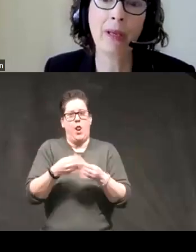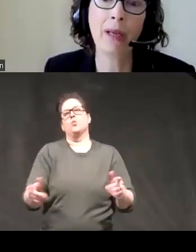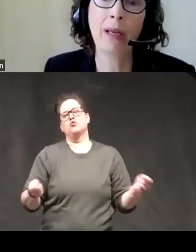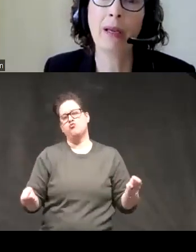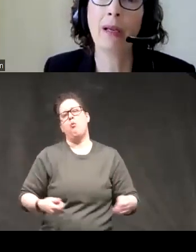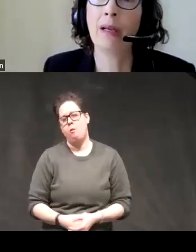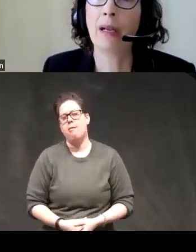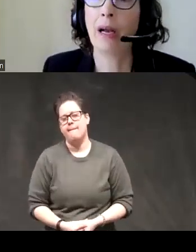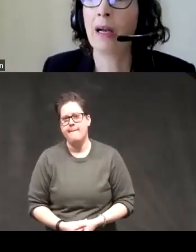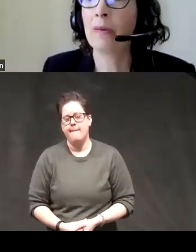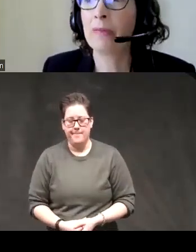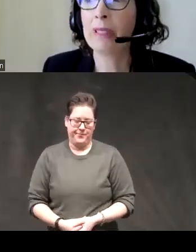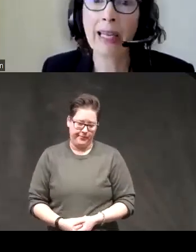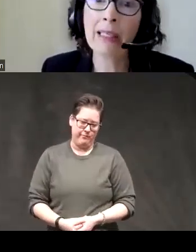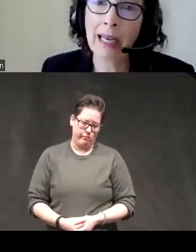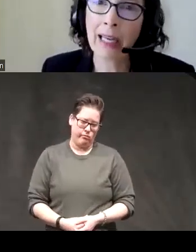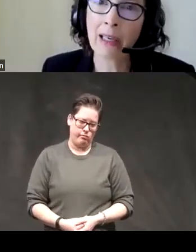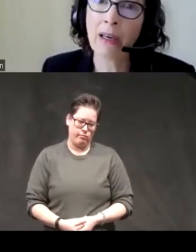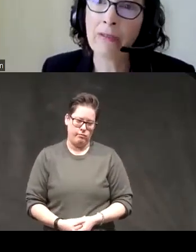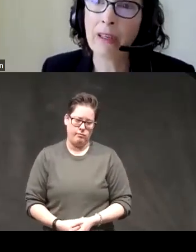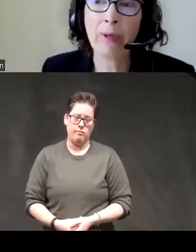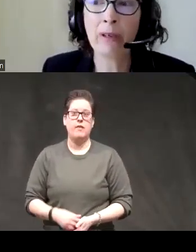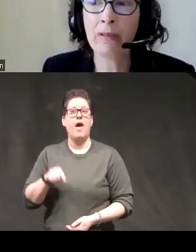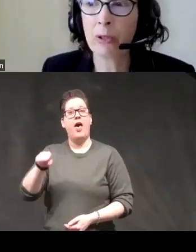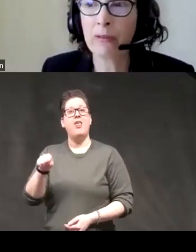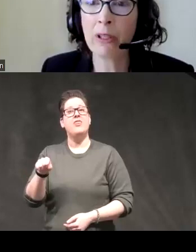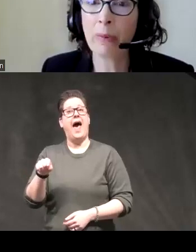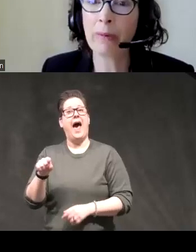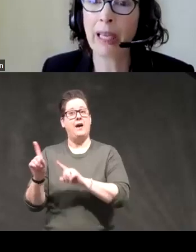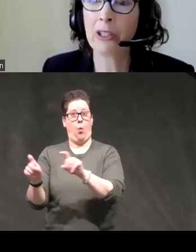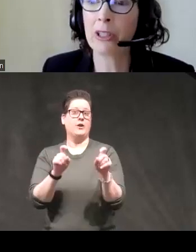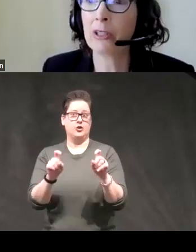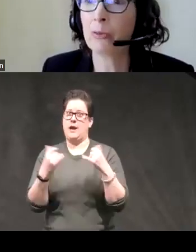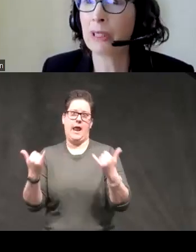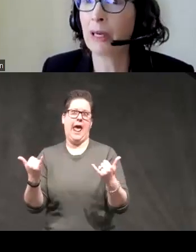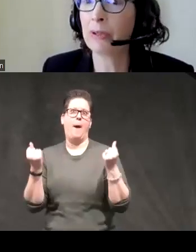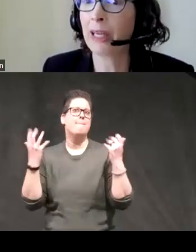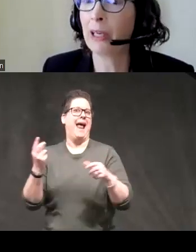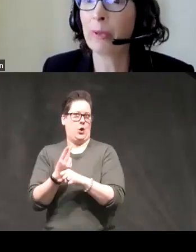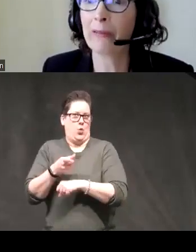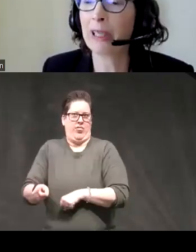foreign the scale is taken off there have been over 1200 Publications with the upscale by halfway